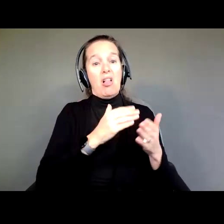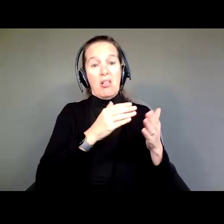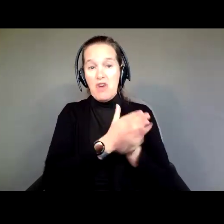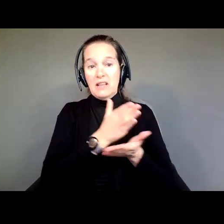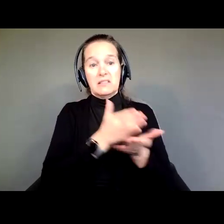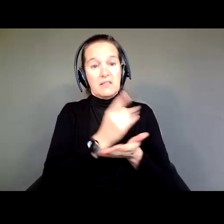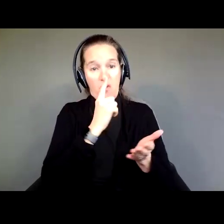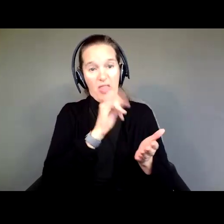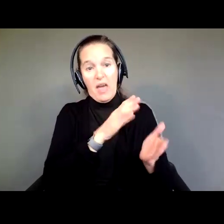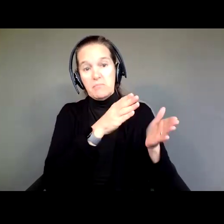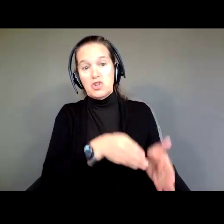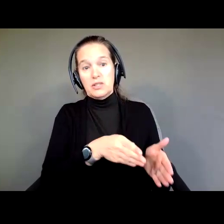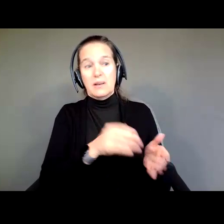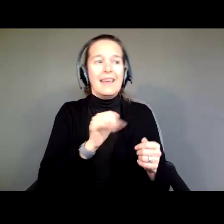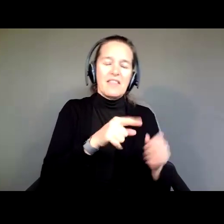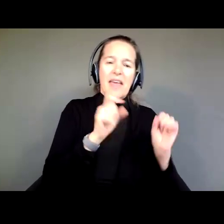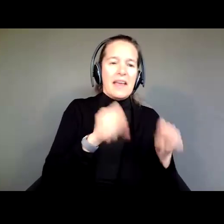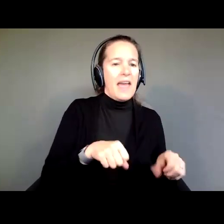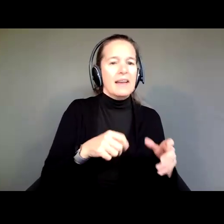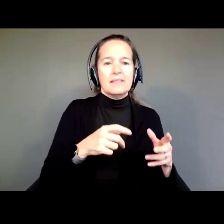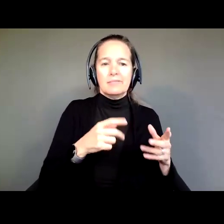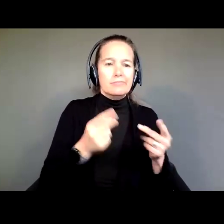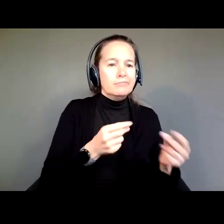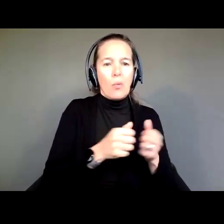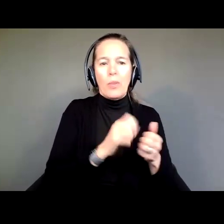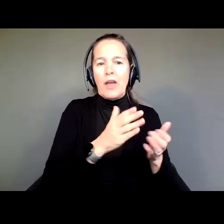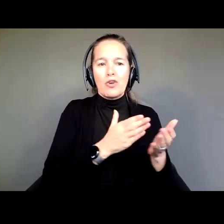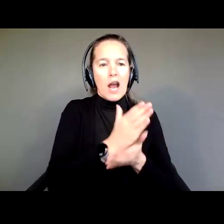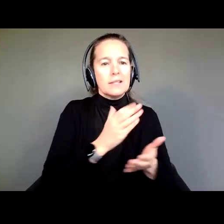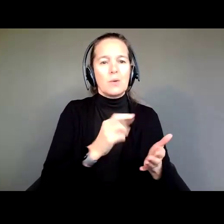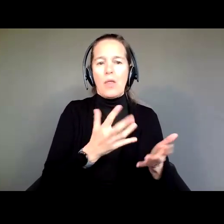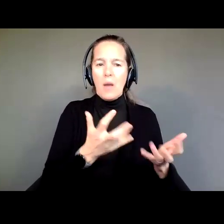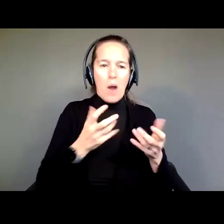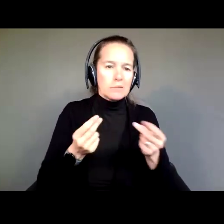person can exercise those rights, whether or not the person wants to exercise those rights.